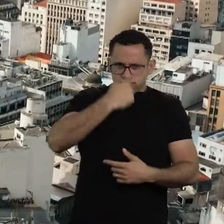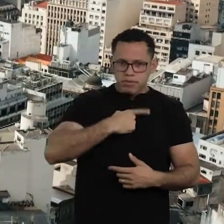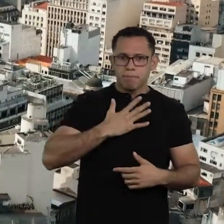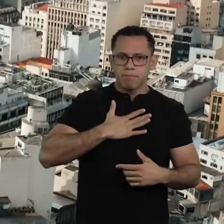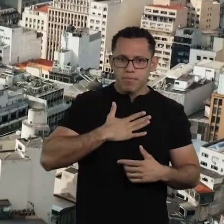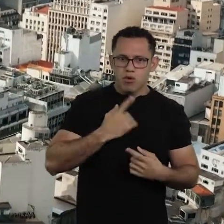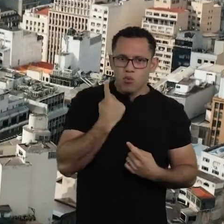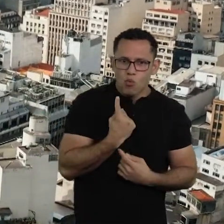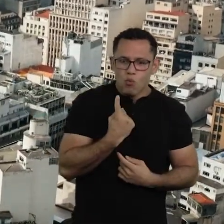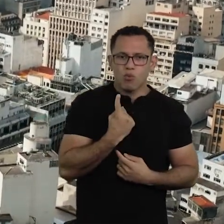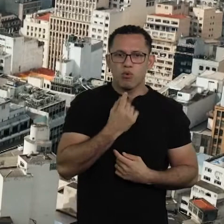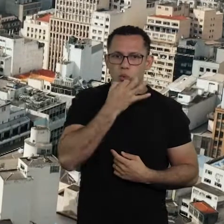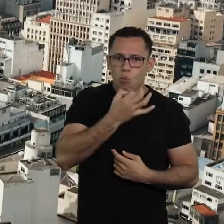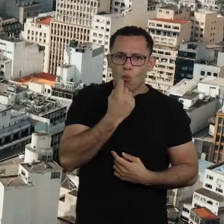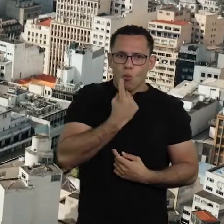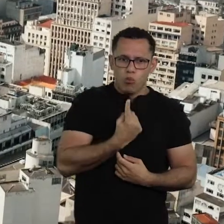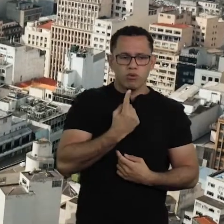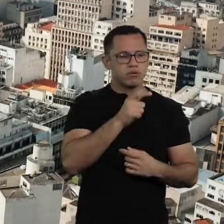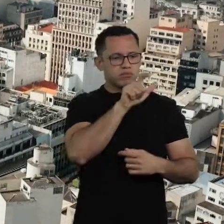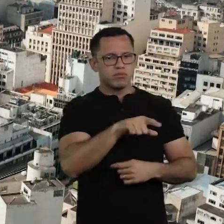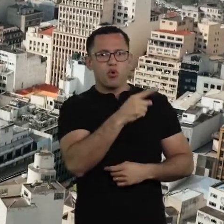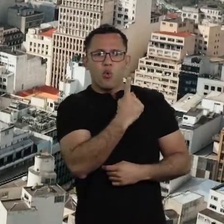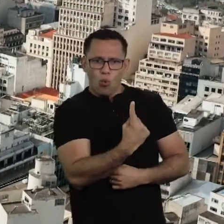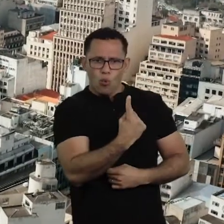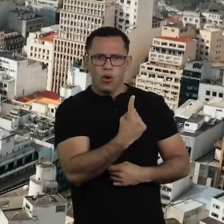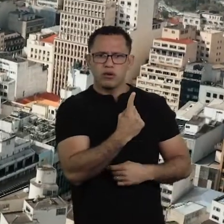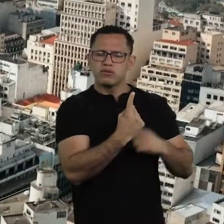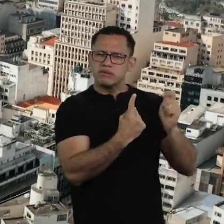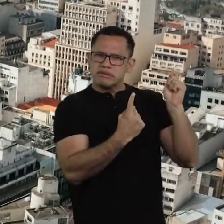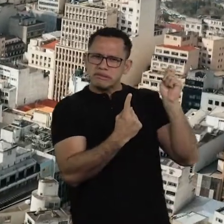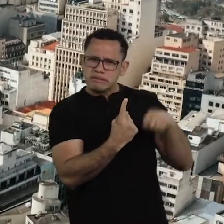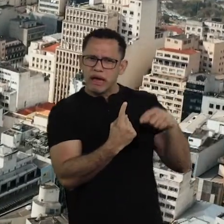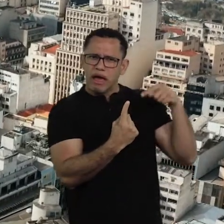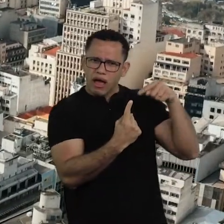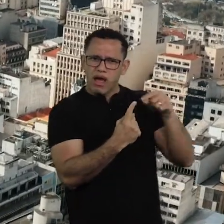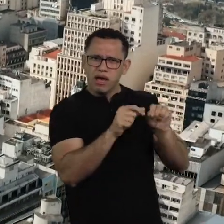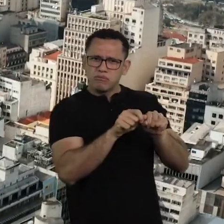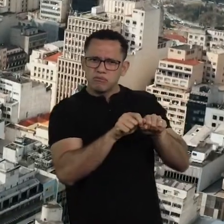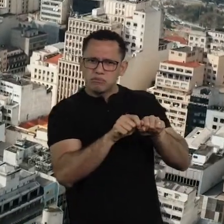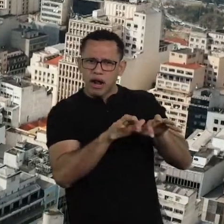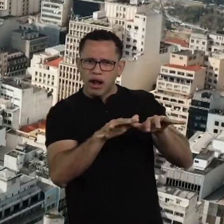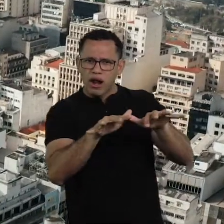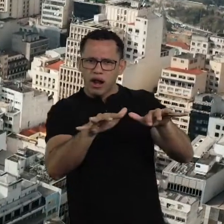can a person, just one person, be the beacon